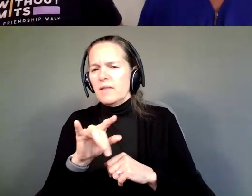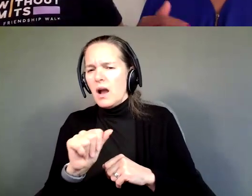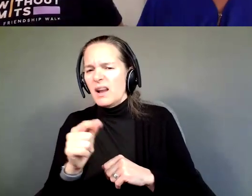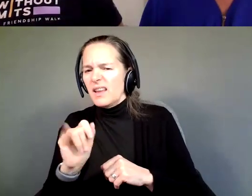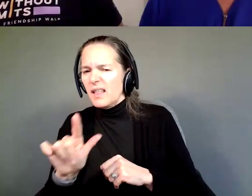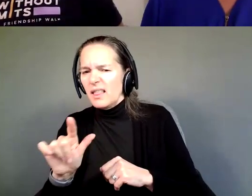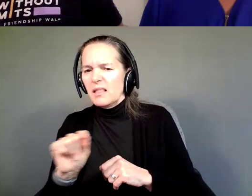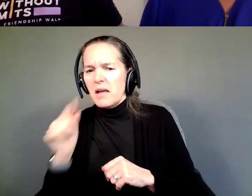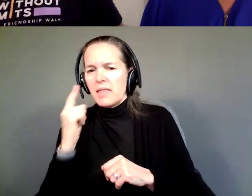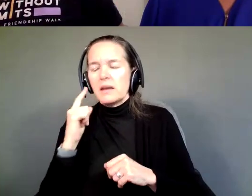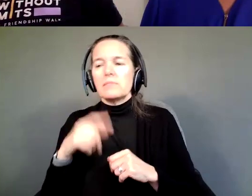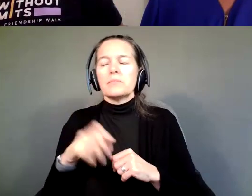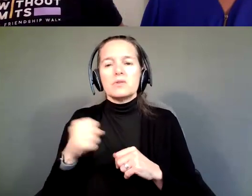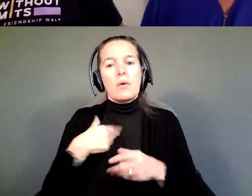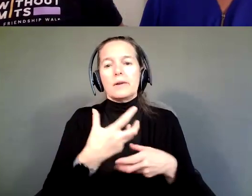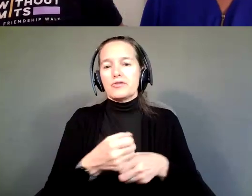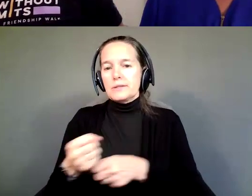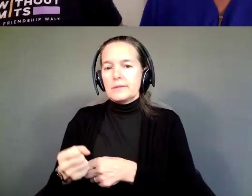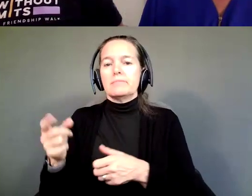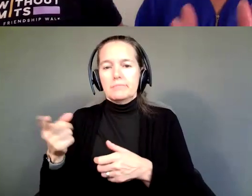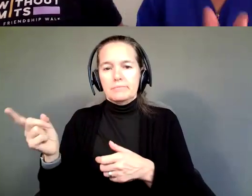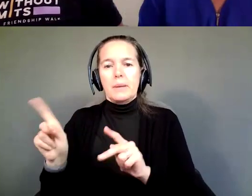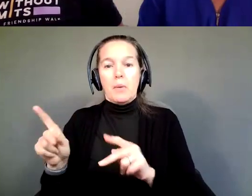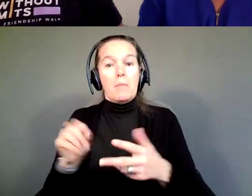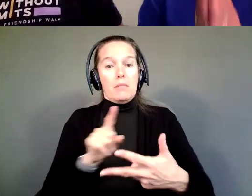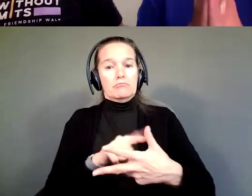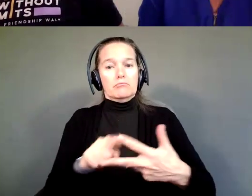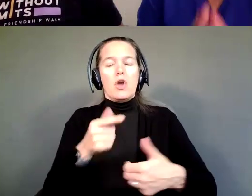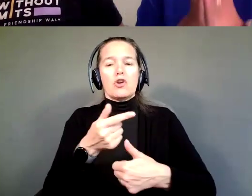But I would say those were the first three go to's: Griffin Hammis, who can provide you